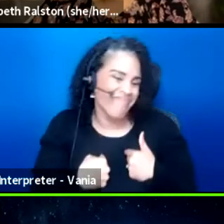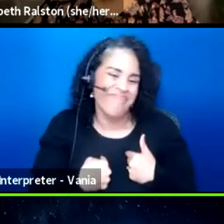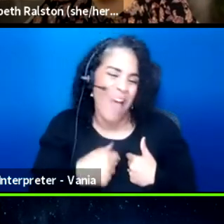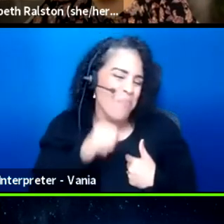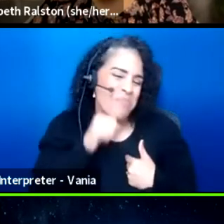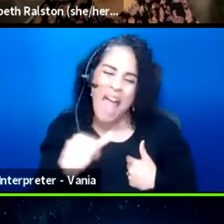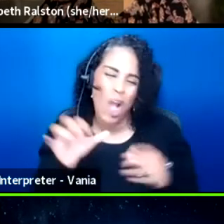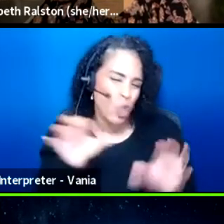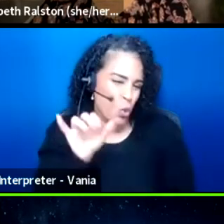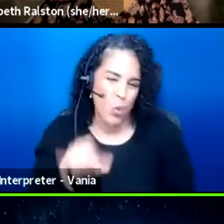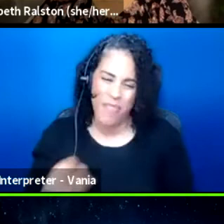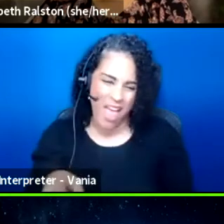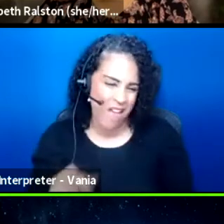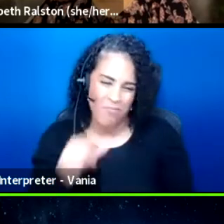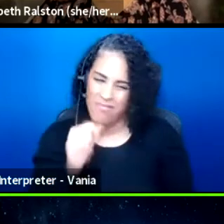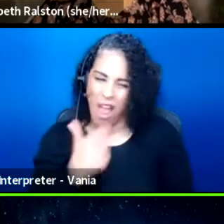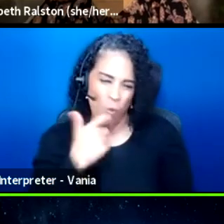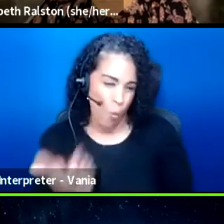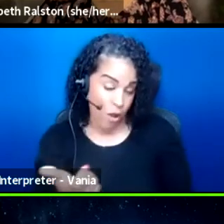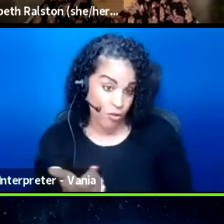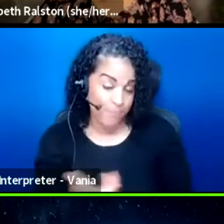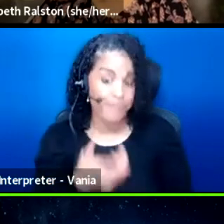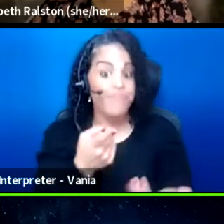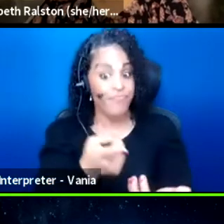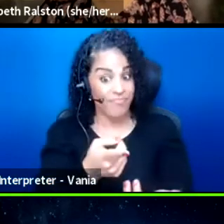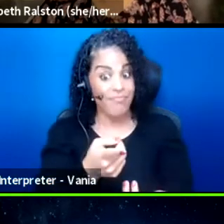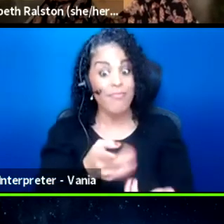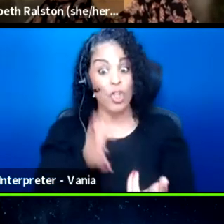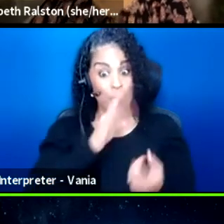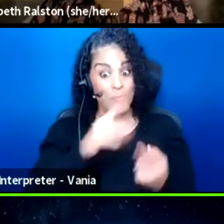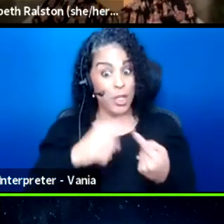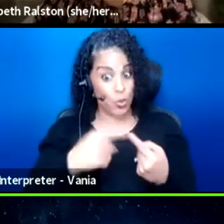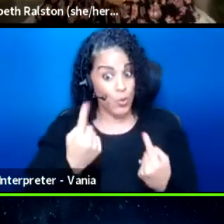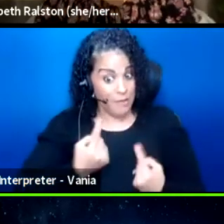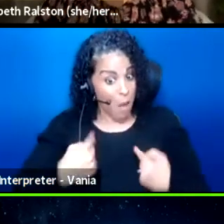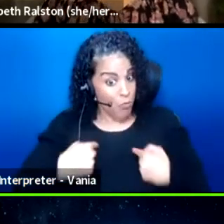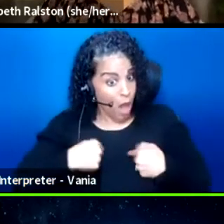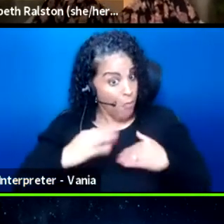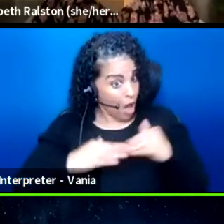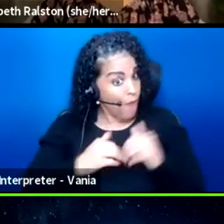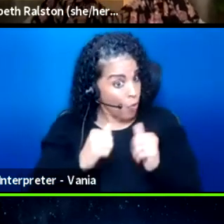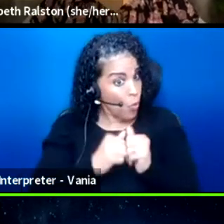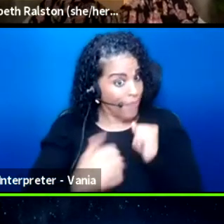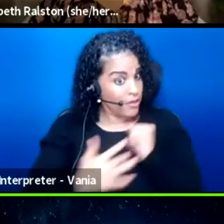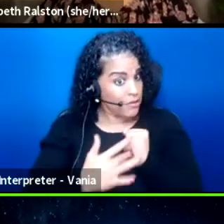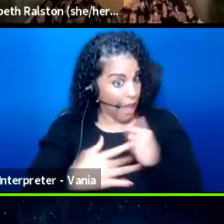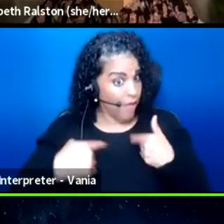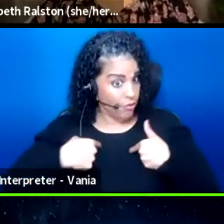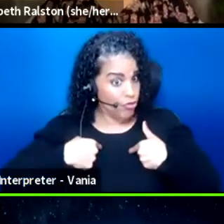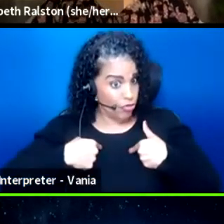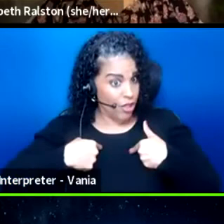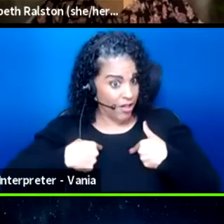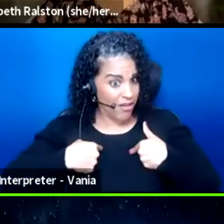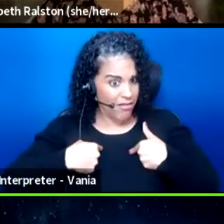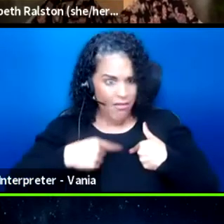And you're speaking to someone that is comfortable enough with the technology to where that's not the barrier,